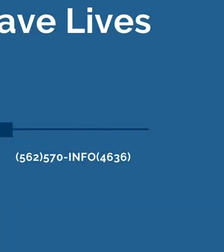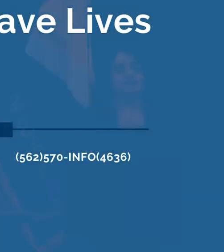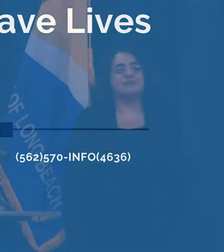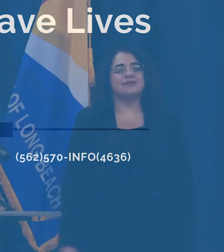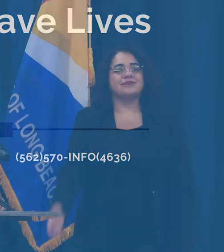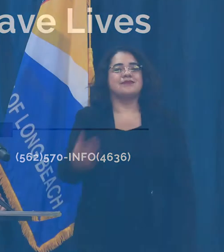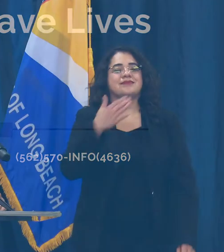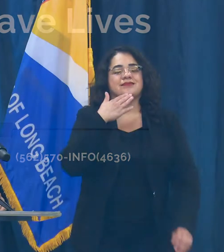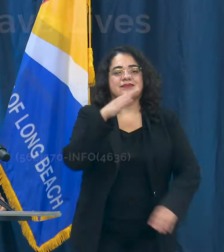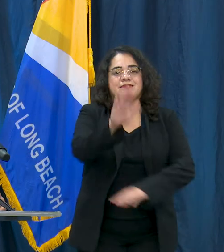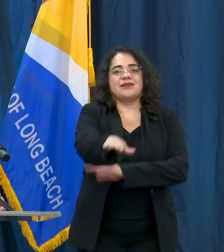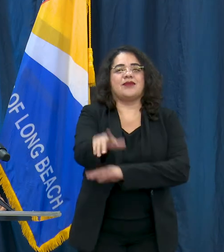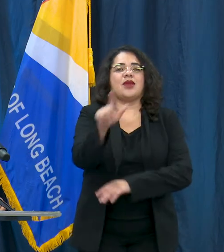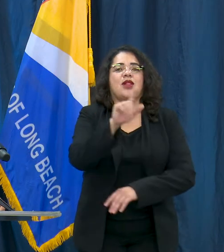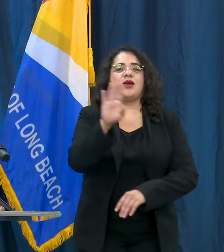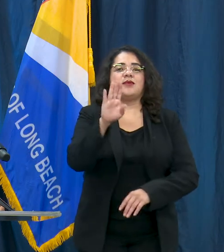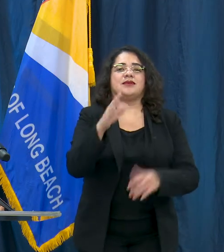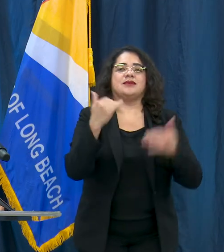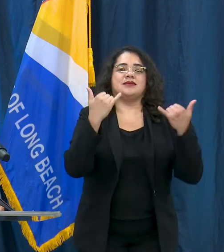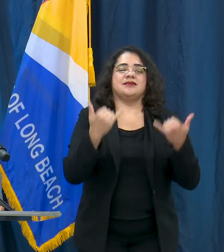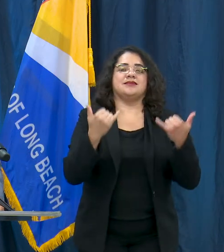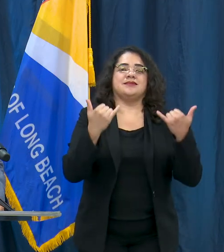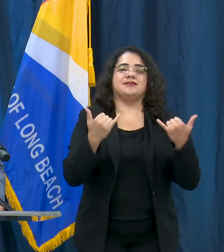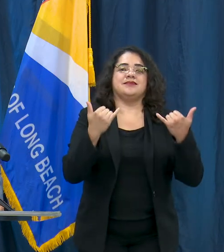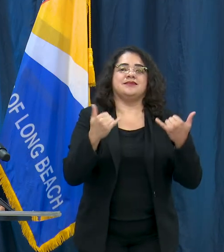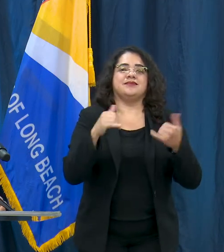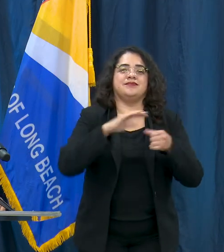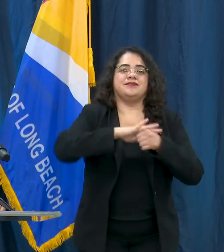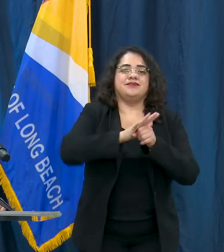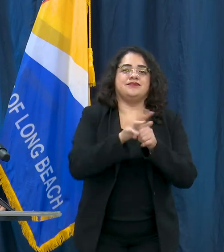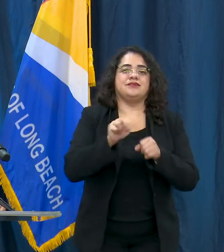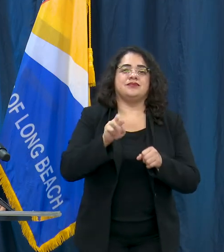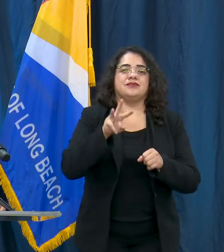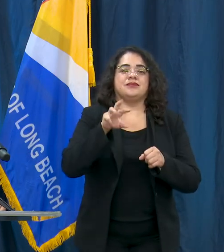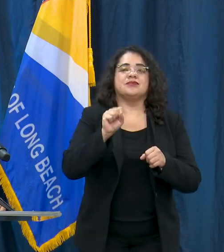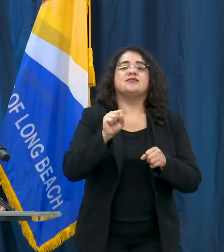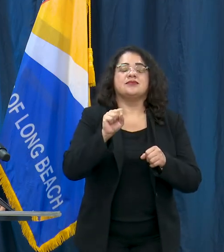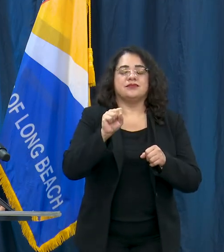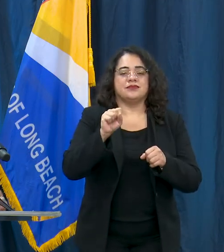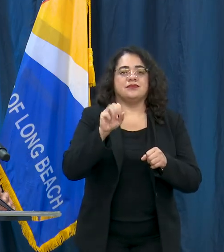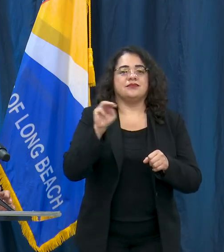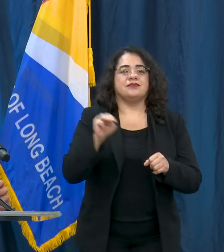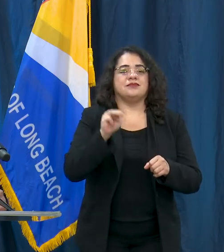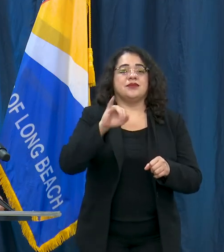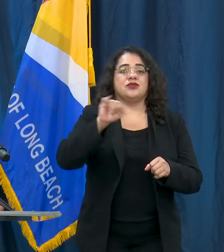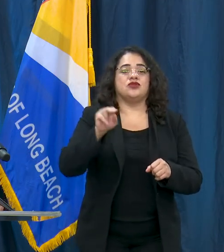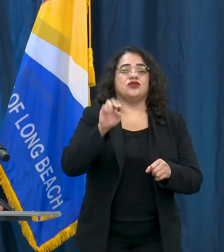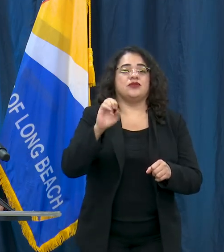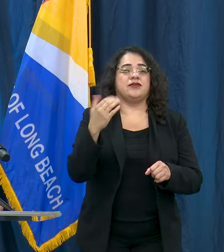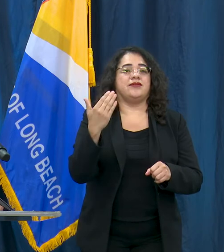Good afternoon Long Beach, today is our briefing for Monday June 15, 2020 and as a reminder we are now